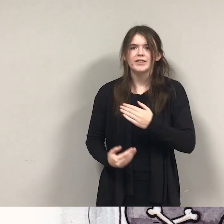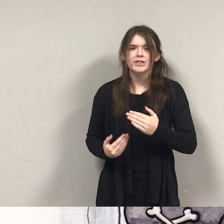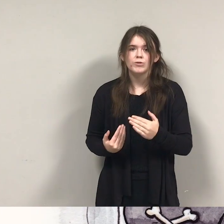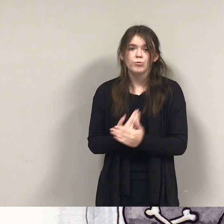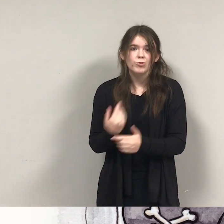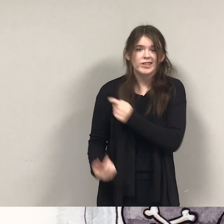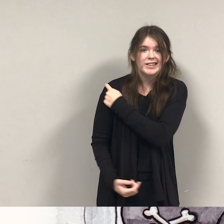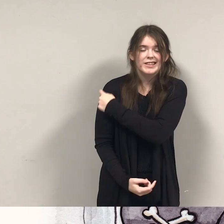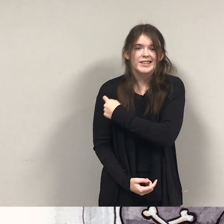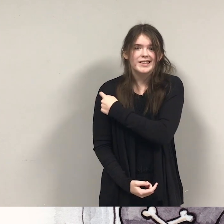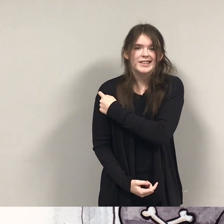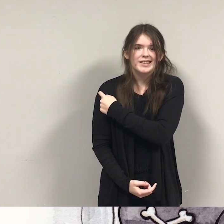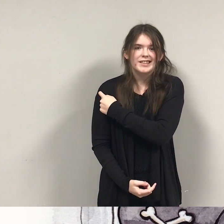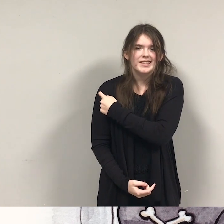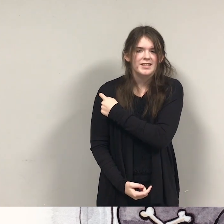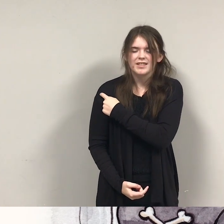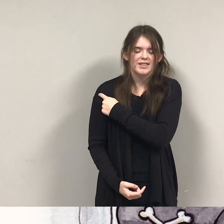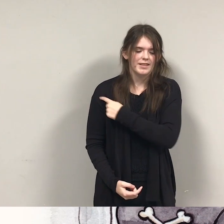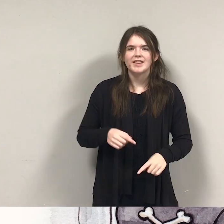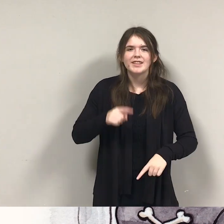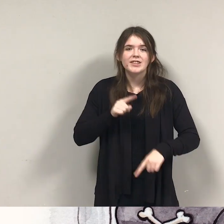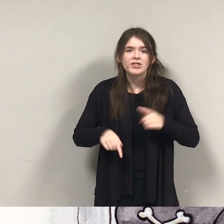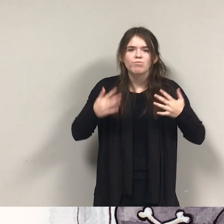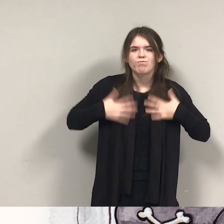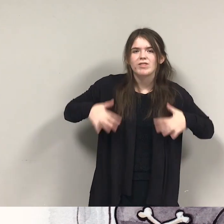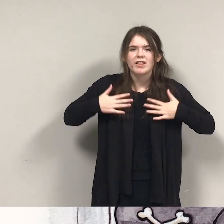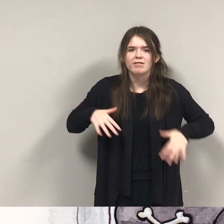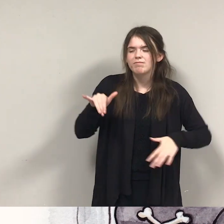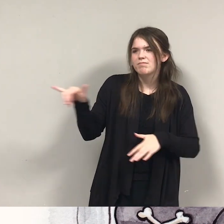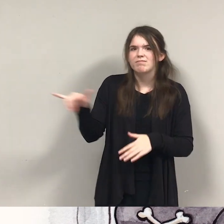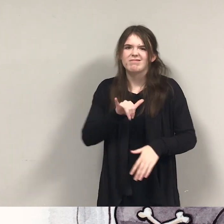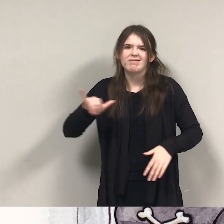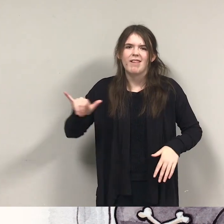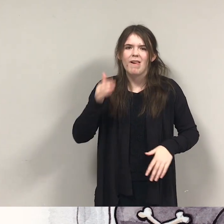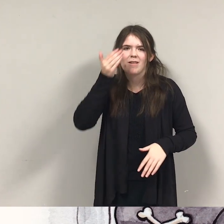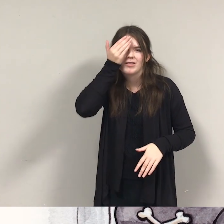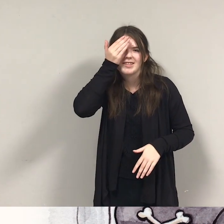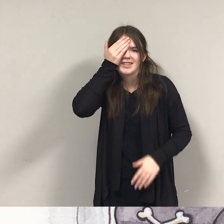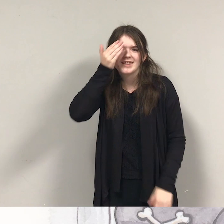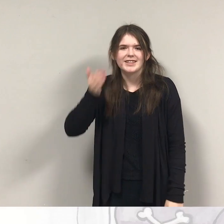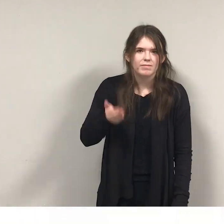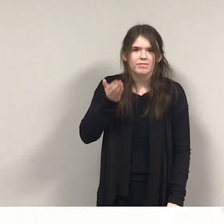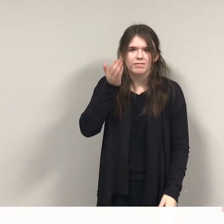She can't dress like pirates do! Pirate wants to go disguised,